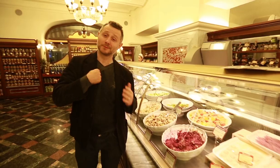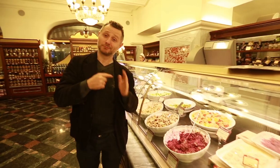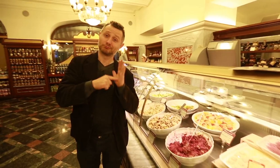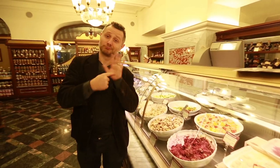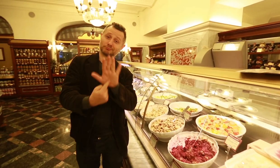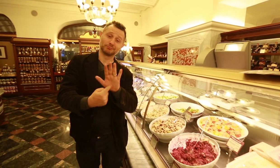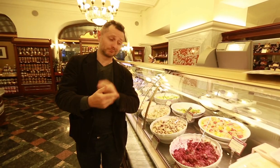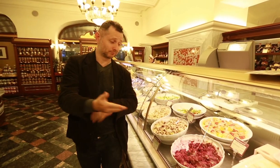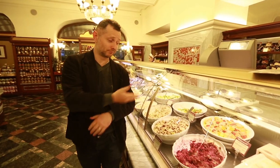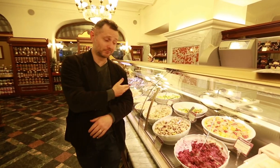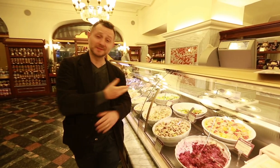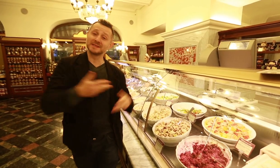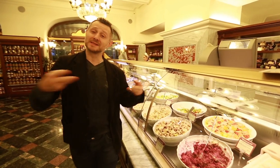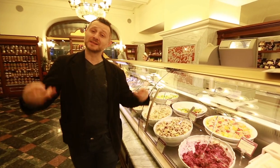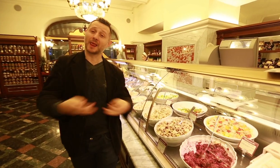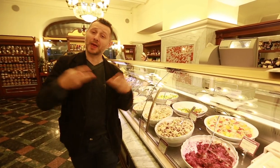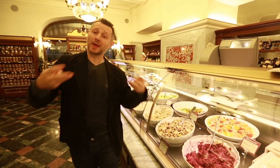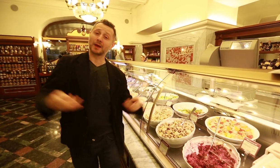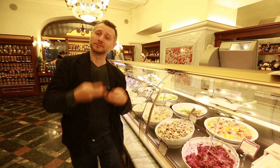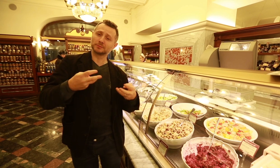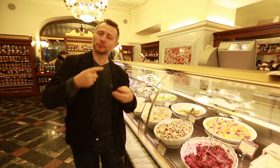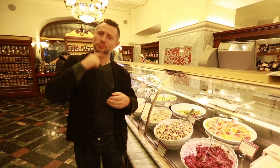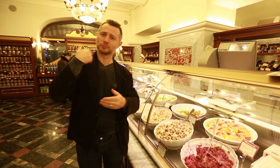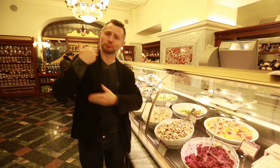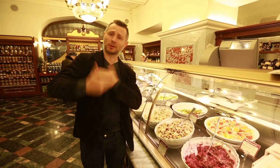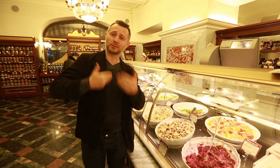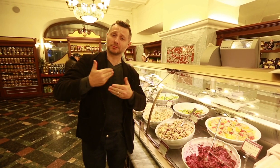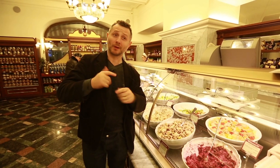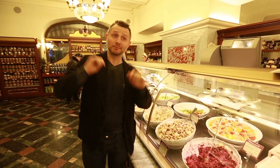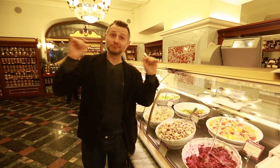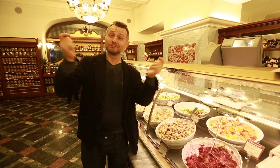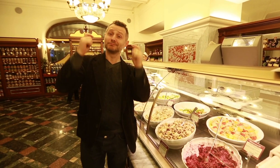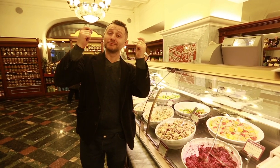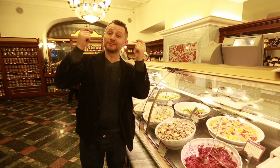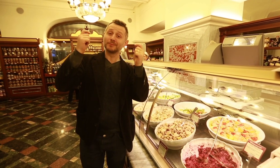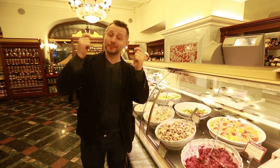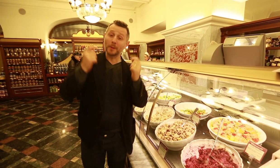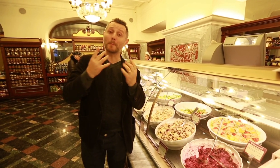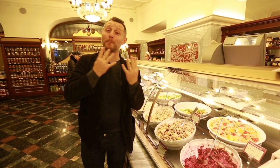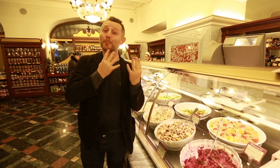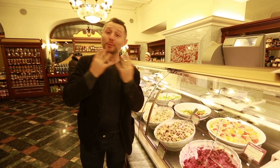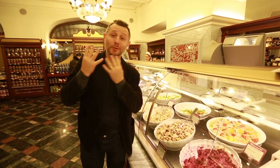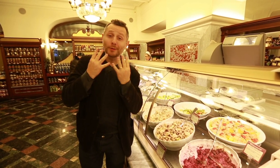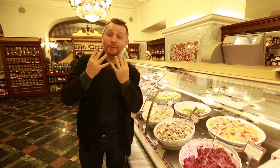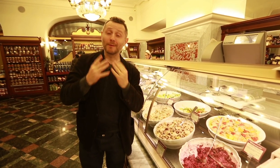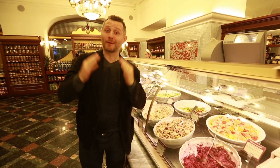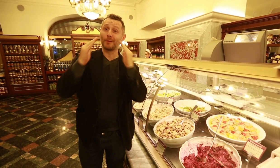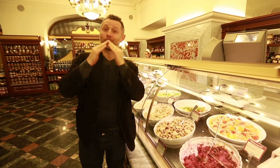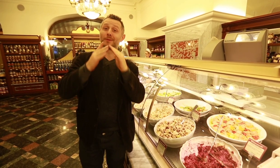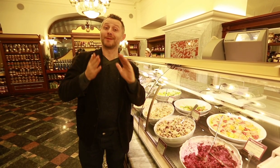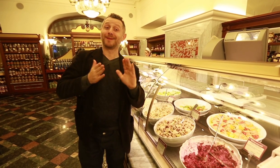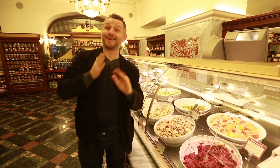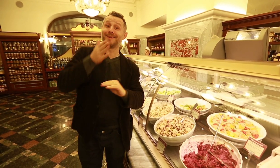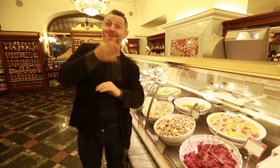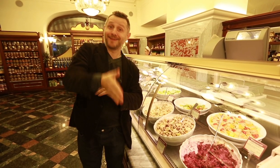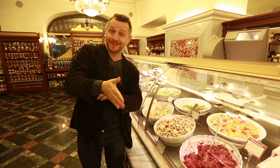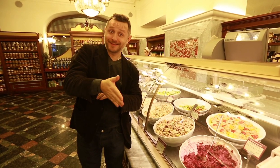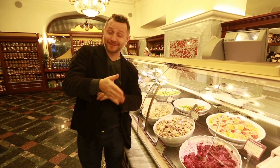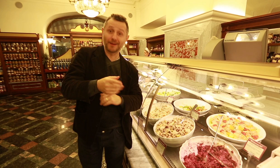Now, I am going to show you some Russian salads. It is traditional to have salads